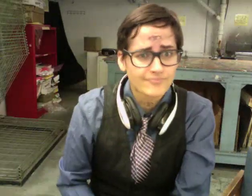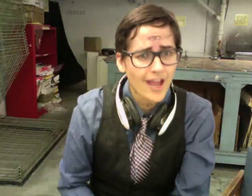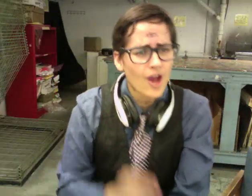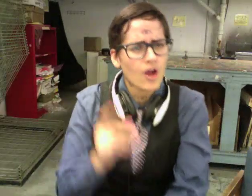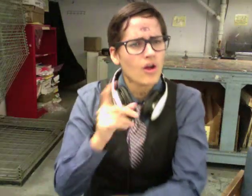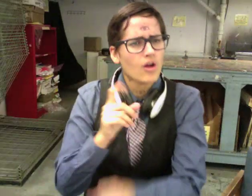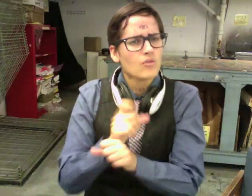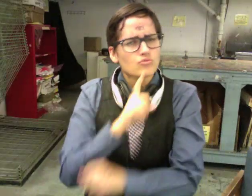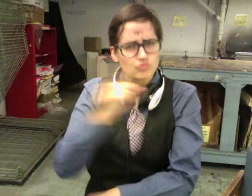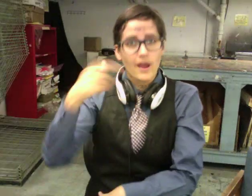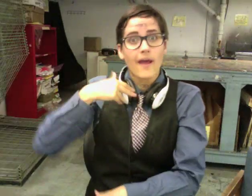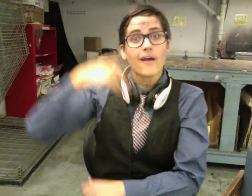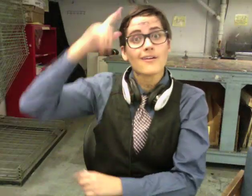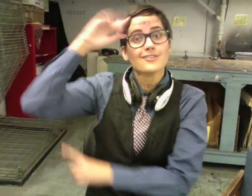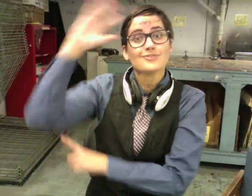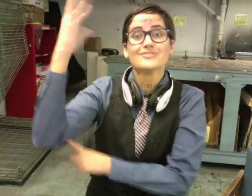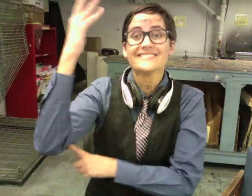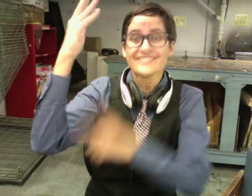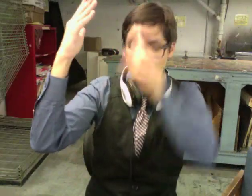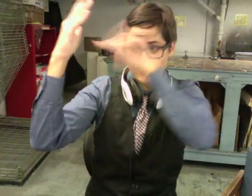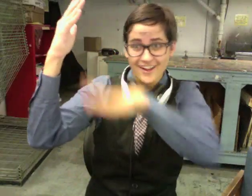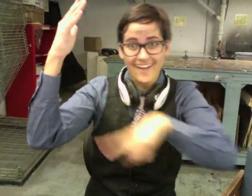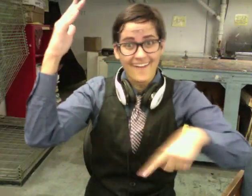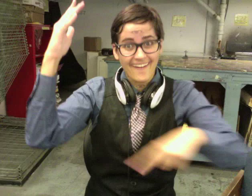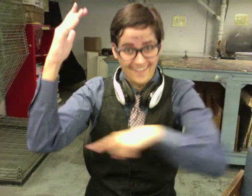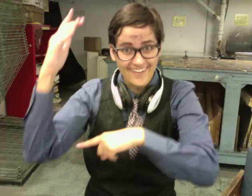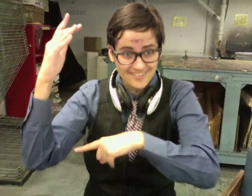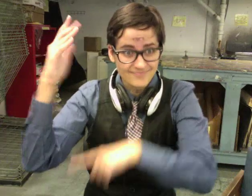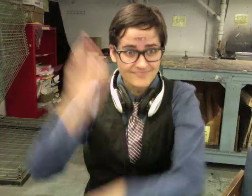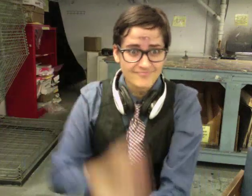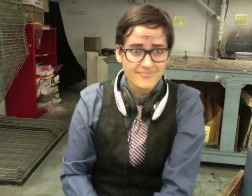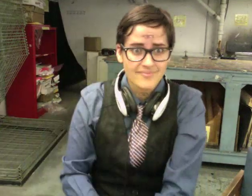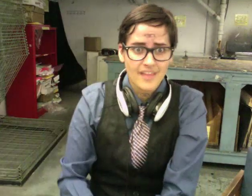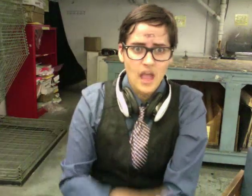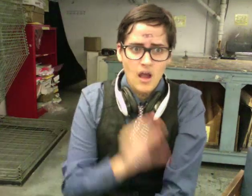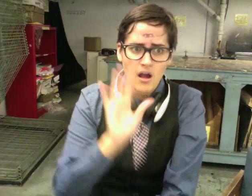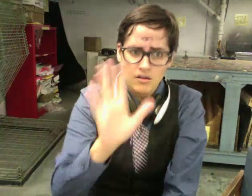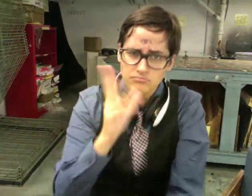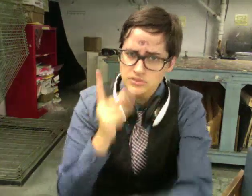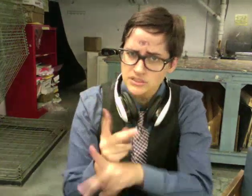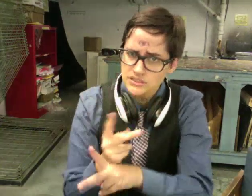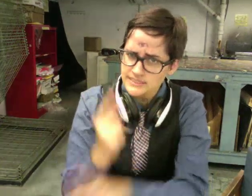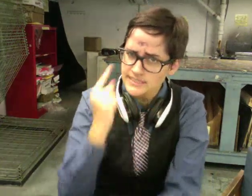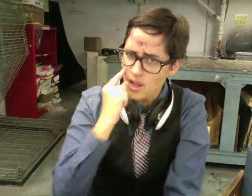make sure there's a shade tree in the area, and keep an eye on the helicopter colors.